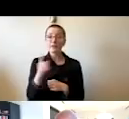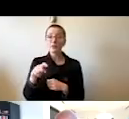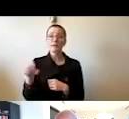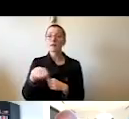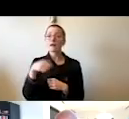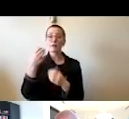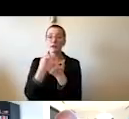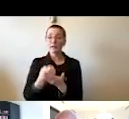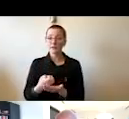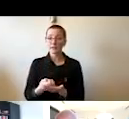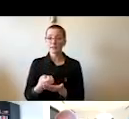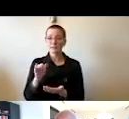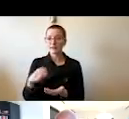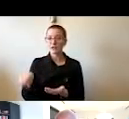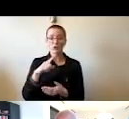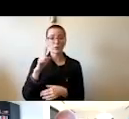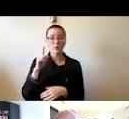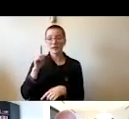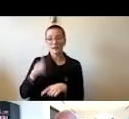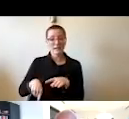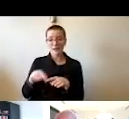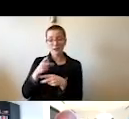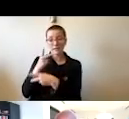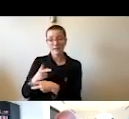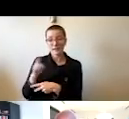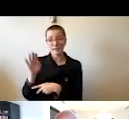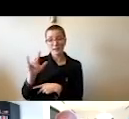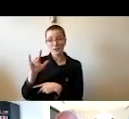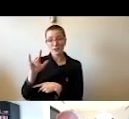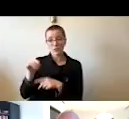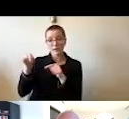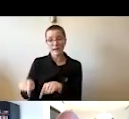that you cannot keep Illinois down even during a pandemic, I'll give you this.